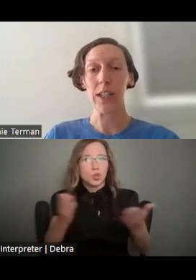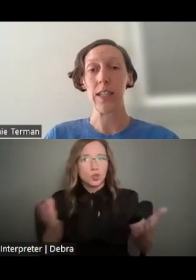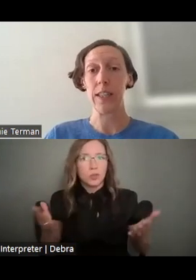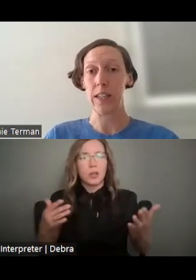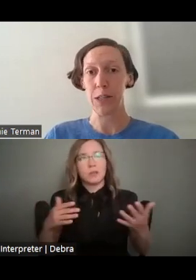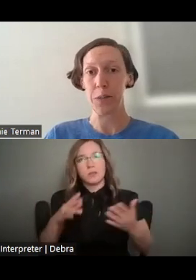ETC.